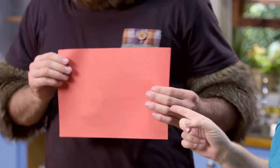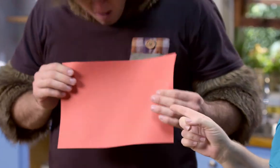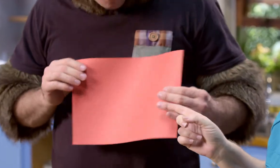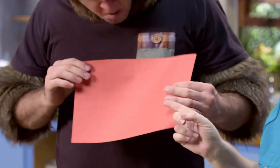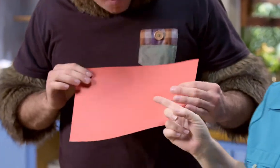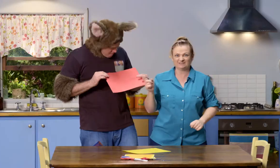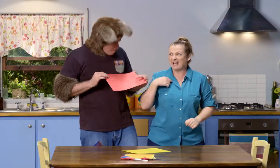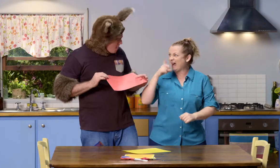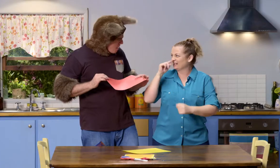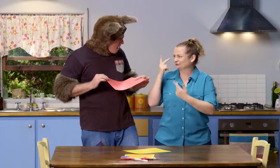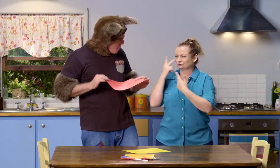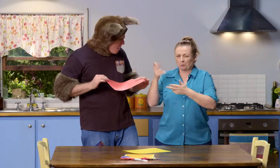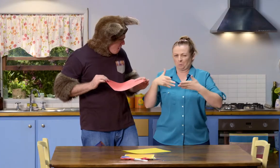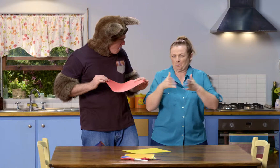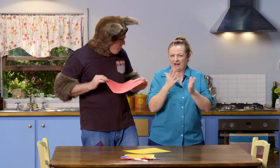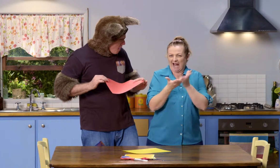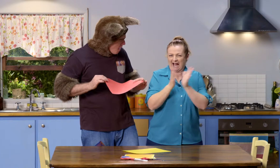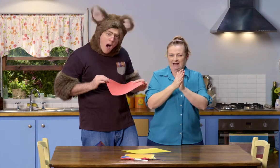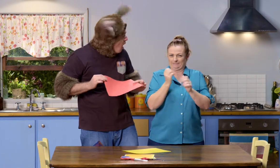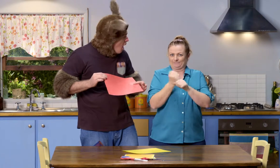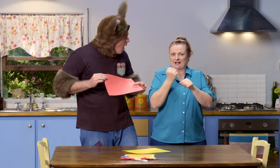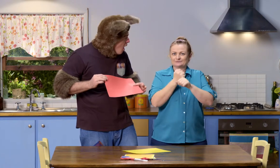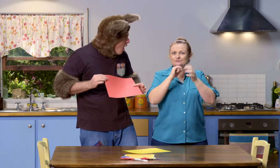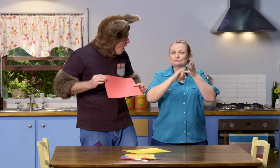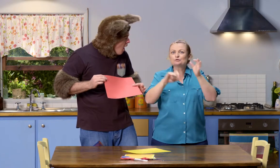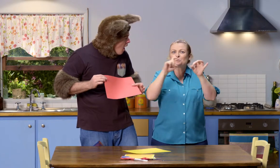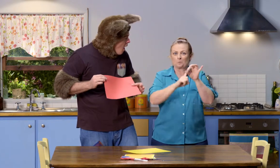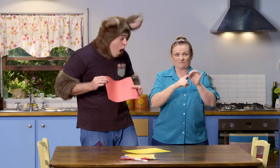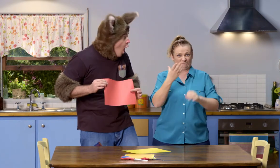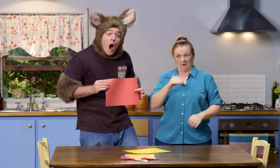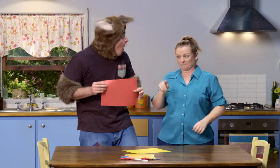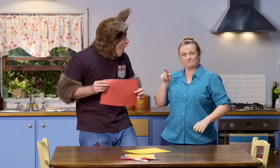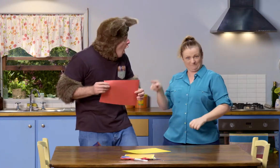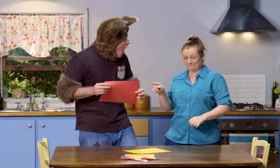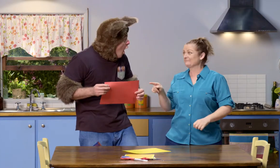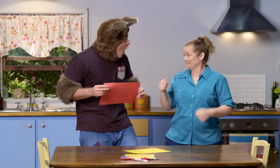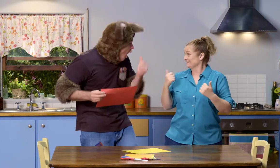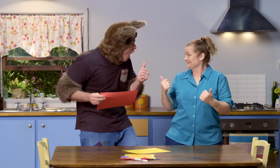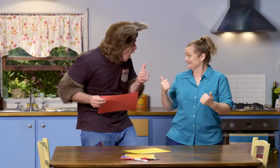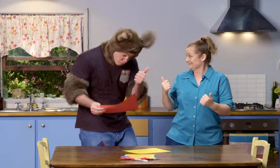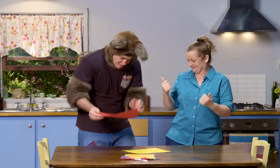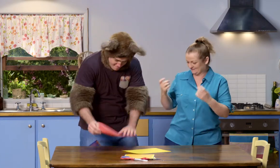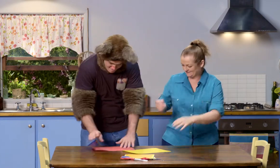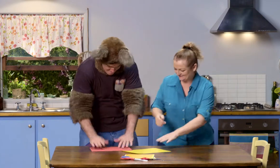Oh, I see. I can show you a way that will make it into a square. OK!